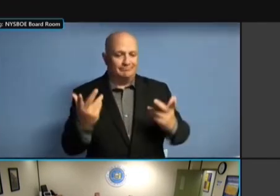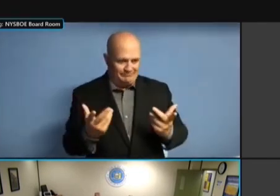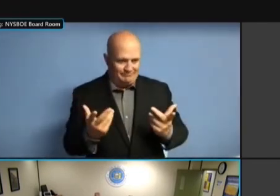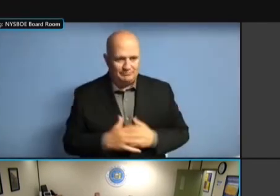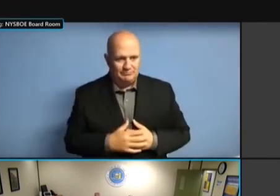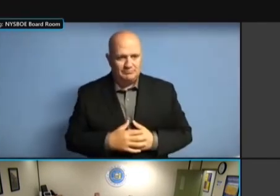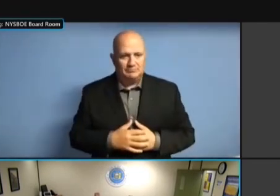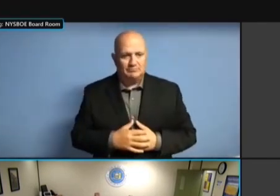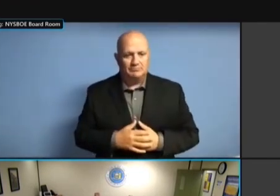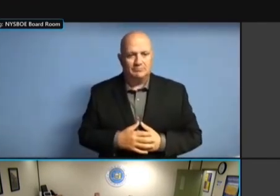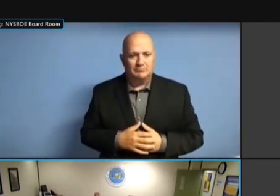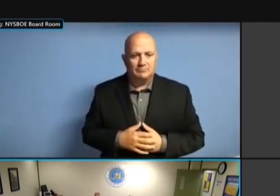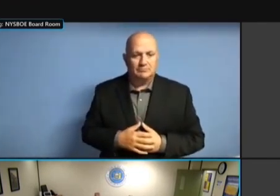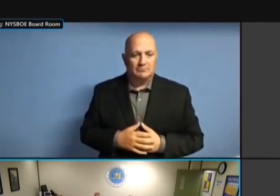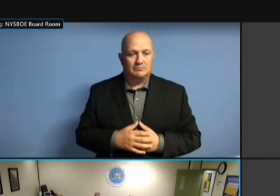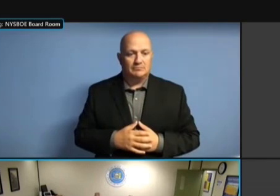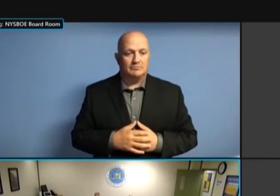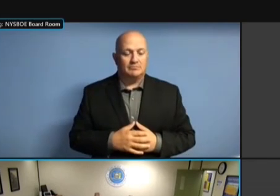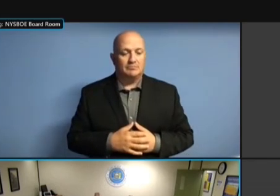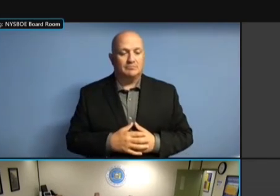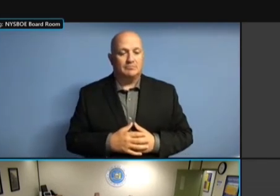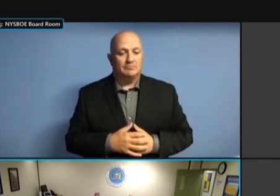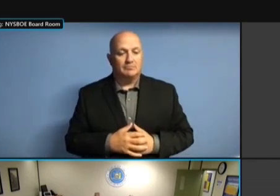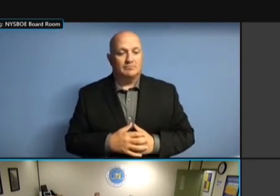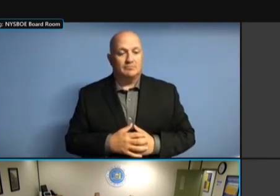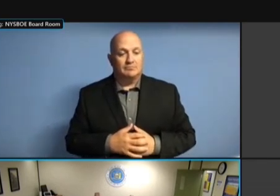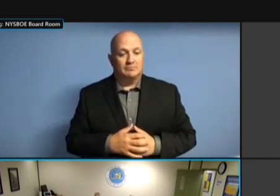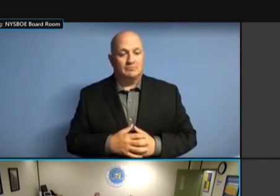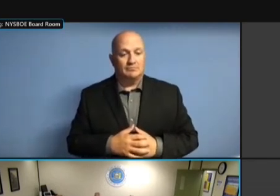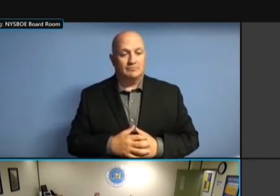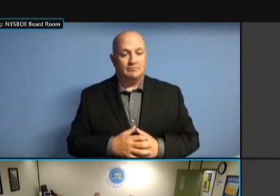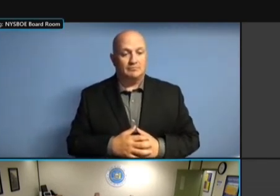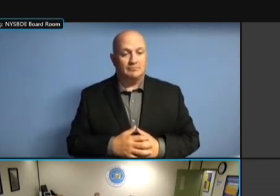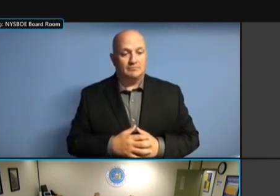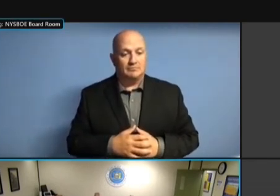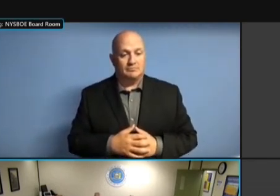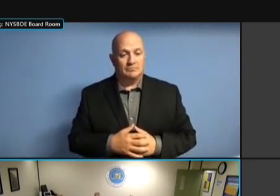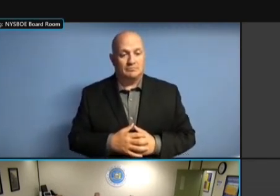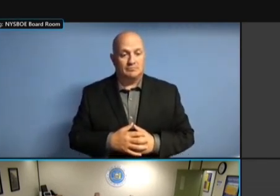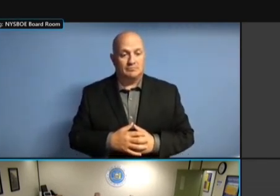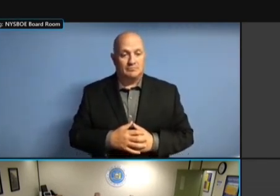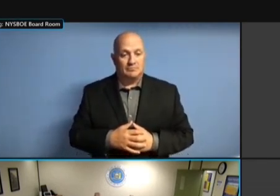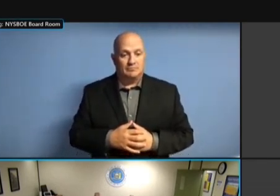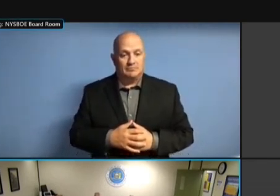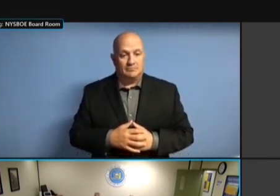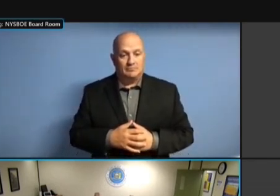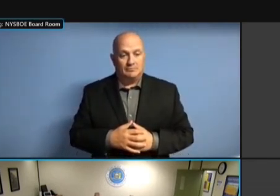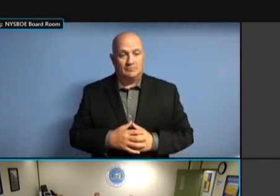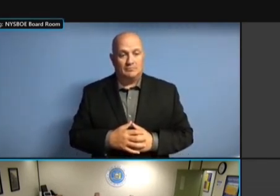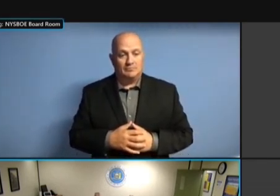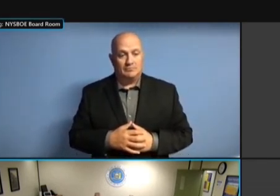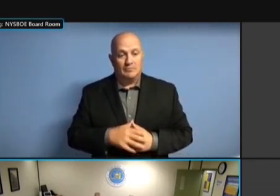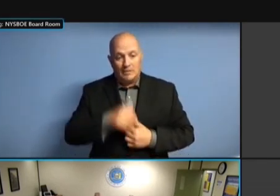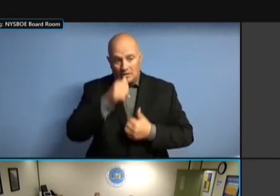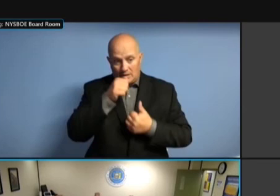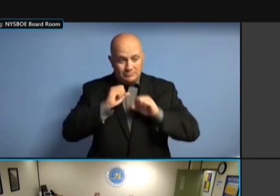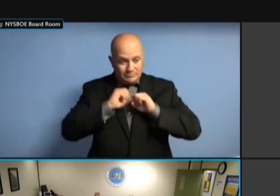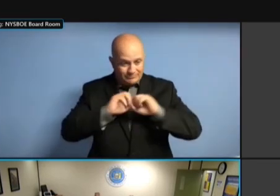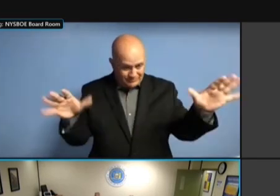PRESENT IN GIVING TO YOU GUYS, PRESENT IN GIVING TO YOU GUYS, WE PRESENT IN GIVING TO YOU GUYS, WE GOT PRESENT IN GIVING TO YOU GUYS, WE GOT BACK PRESENT IN GIVING TO YOU GUYS, WE GOT BACK 108 PRESENT IN GIVING TO YOU GUYS, WE GOT BACK 108 LETTERS PRESENT IN GIVING TO YOU GUYS, WE GOT BACK 108 LETTERS THAT WE GOT BACK 108 LETTERS THAT WE GOT BACK 108 LETTERS THAT WERE WE GOT BACK 108 LETTERS THAT WERE RETURNED WE GOT BACK 108 LETTERS THAT WERE RETURNED UNDELIVERABLE. WERE RETURNED UNDELIVERABLE. WERE RETURNED UNDELIVERABLE. VARIOUS WERE RETURNED UNDELIVERABLE. VARIOUS REASONS, WERE RETURNED UNDELIVERABLE. VARIOUS REASONS, BAD WERE RETURNED UNDELIVERABLE. VARIOUS REASONS, BAD ADDRESSES,